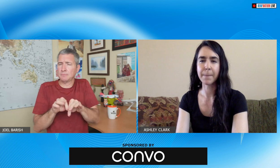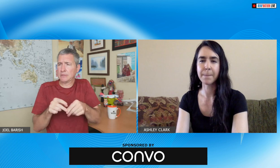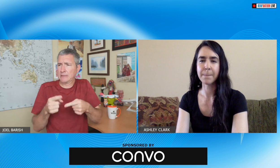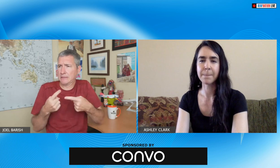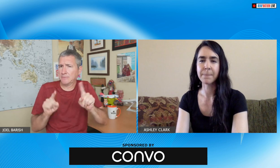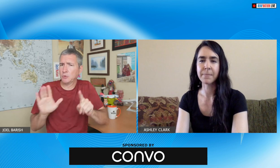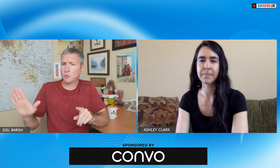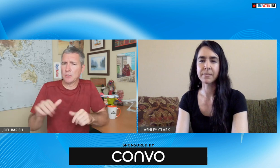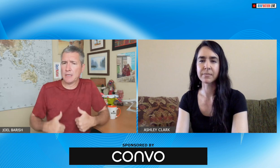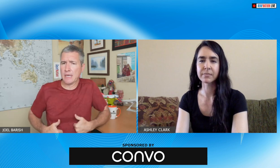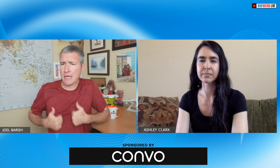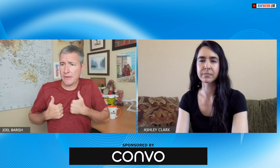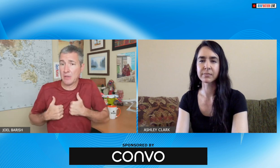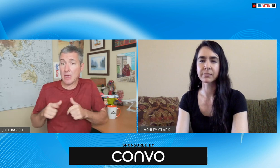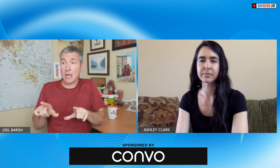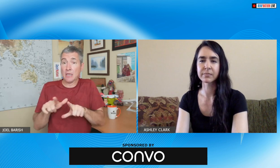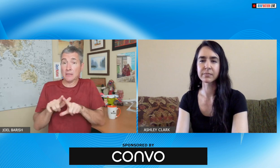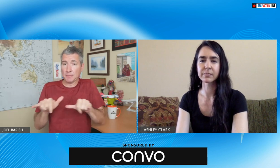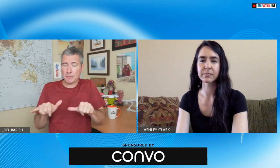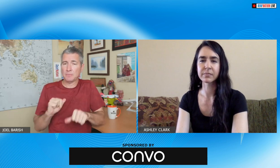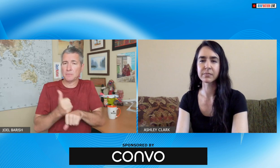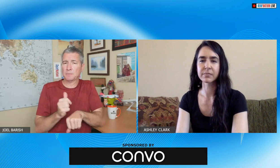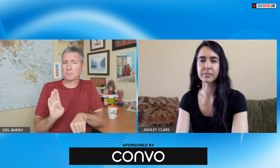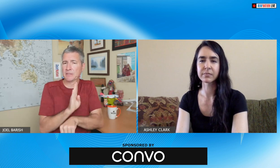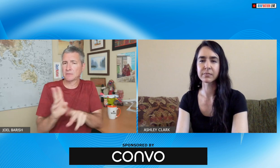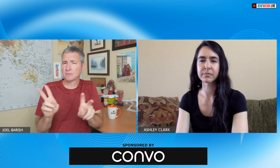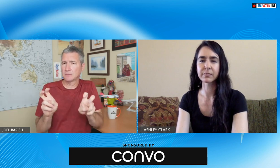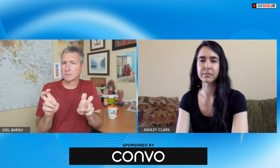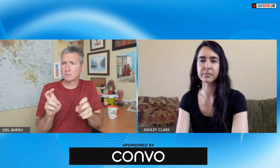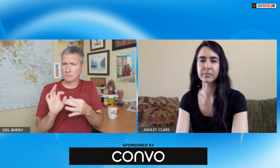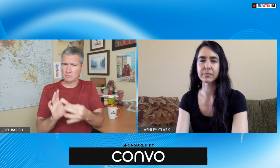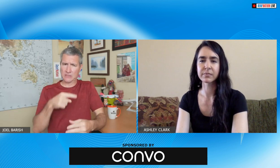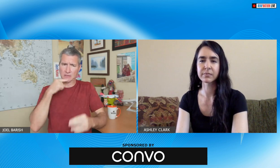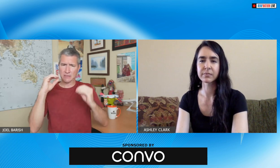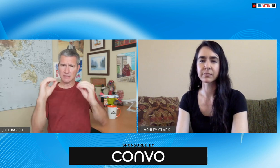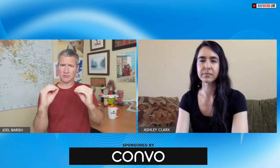experience what is the most significant impact and at the same time establishing